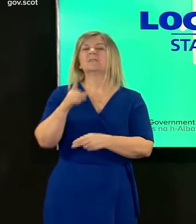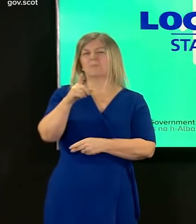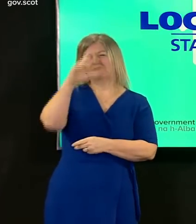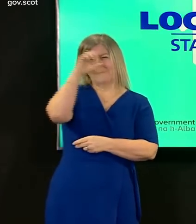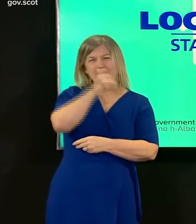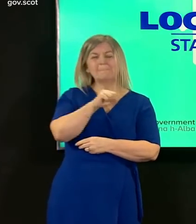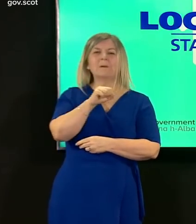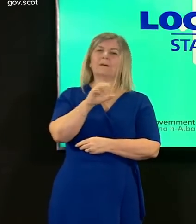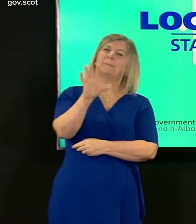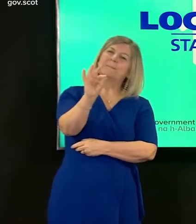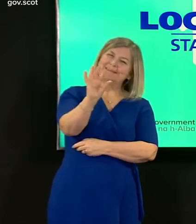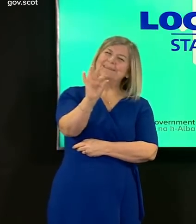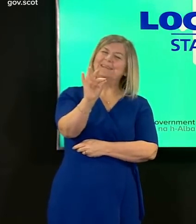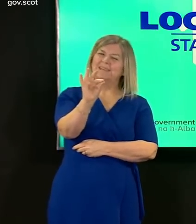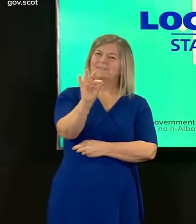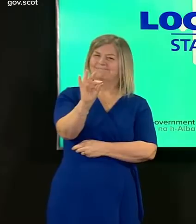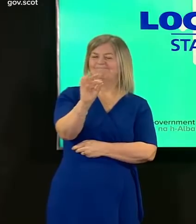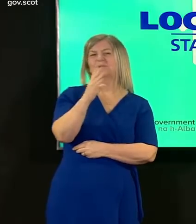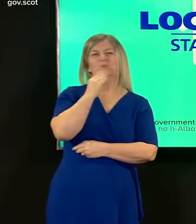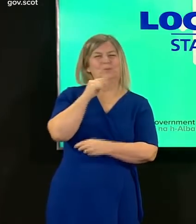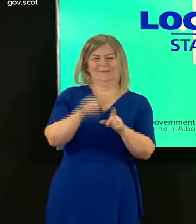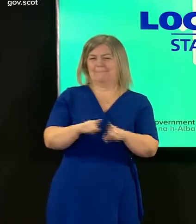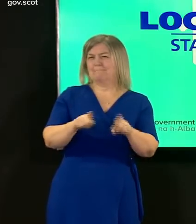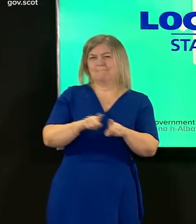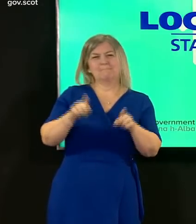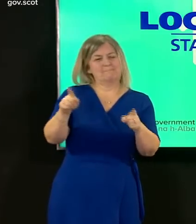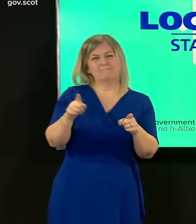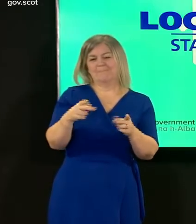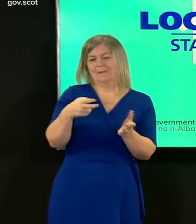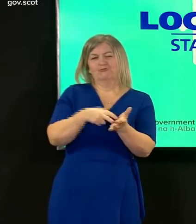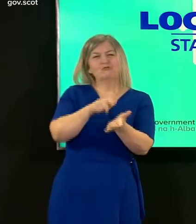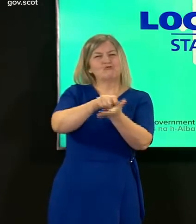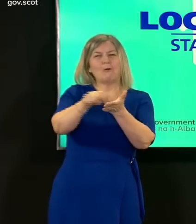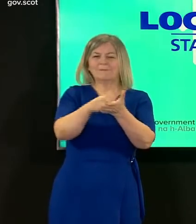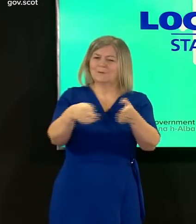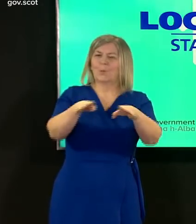of deaths on monday because registration offices tend to be closed at the weekend